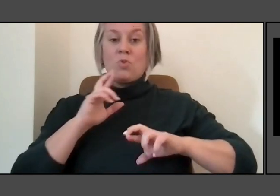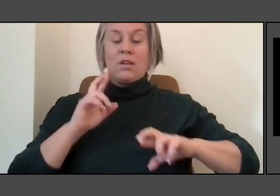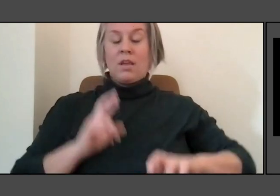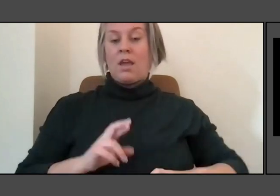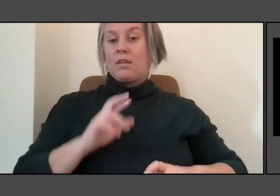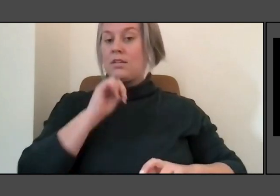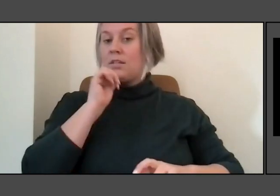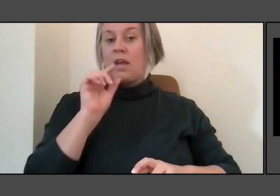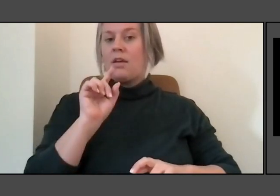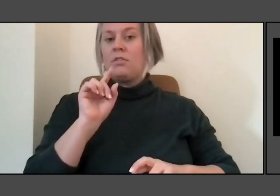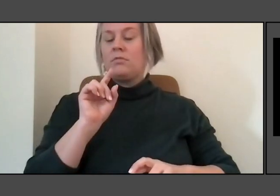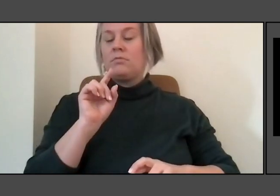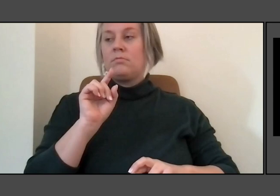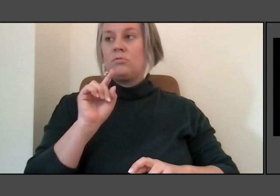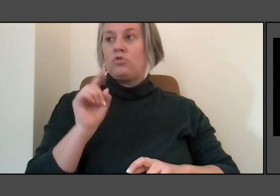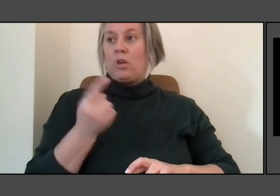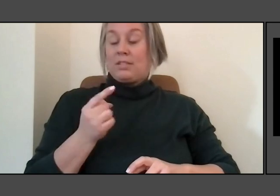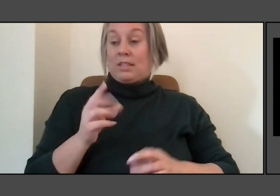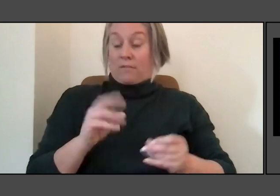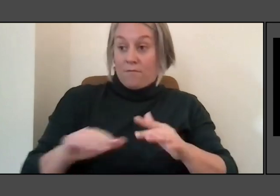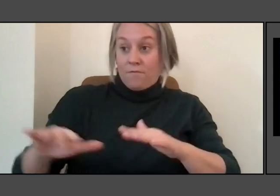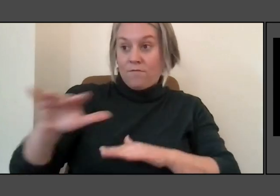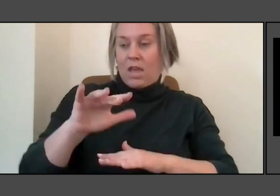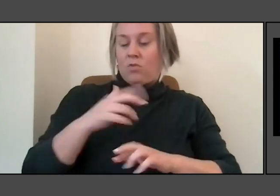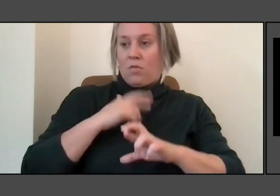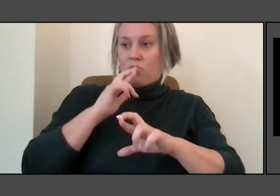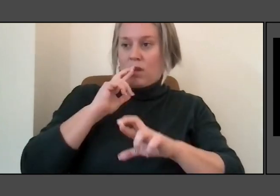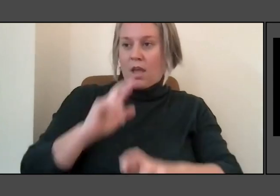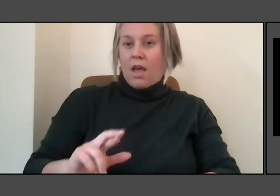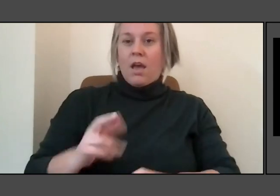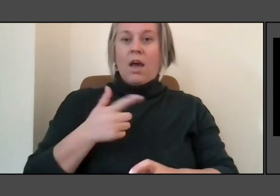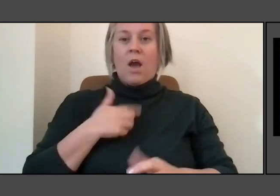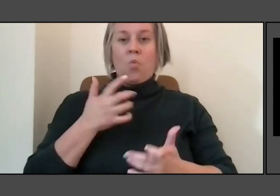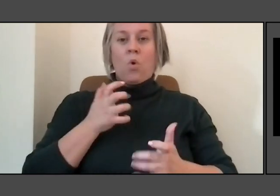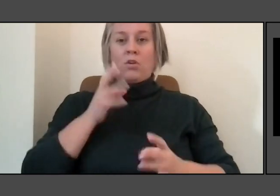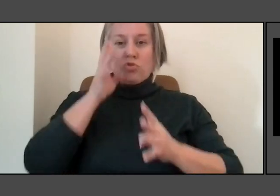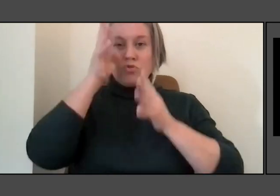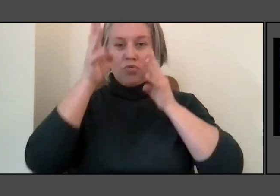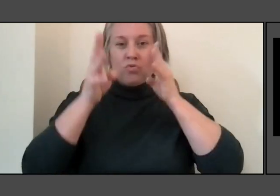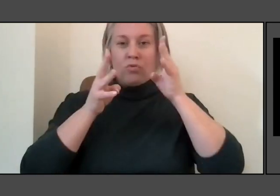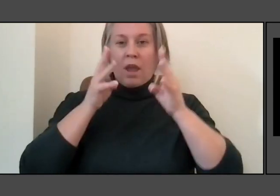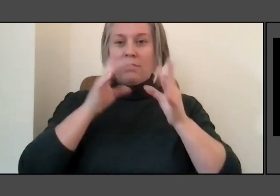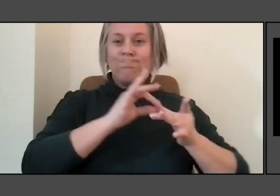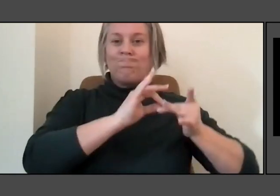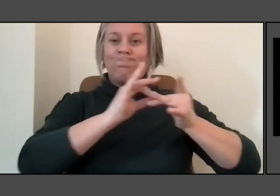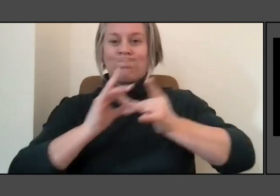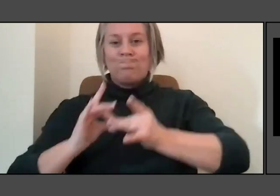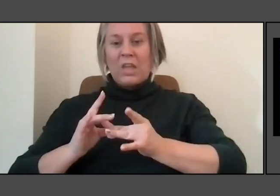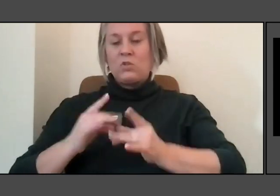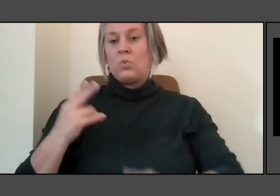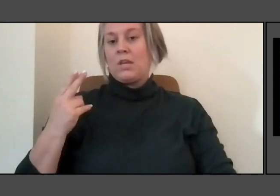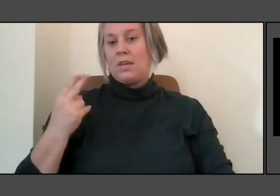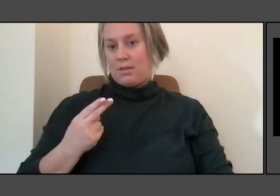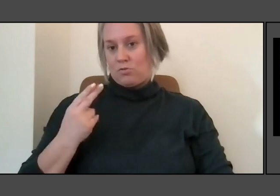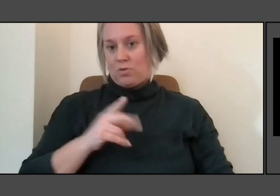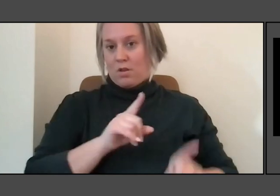I wanted to create sort of a tie to history and in a way, what I was bringing as an artist